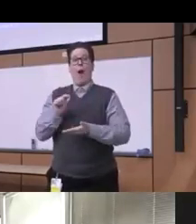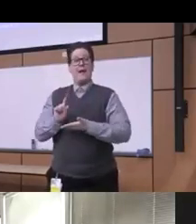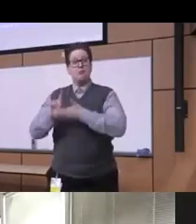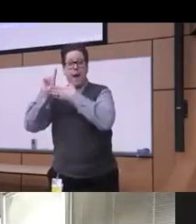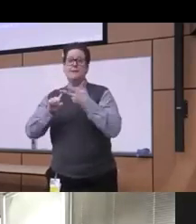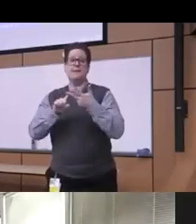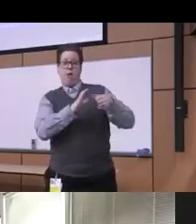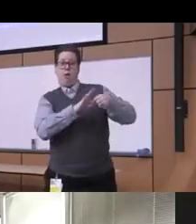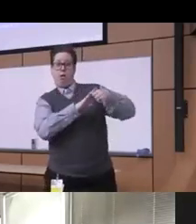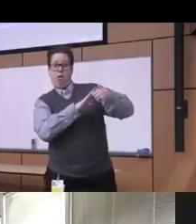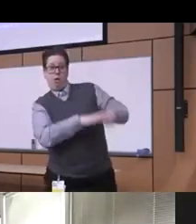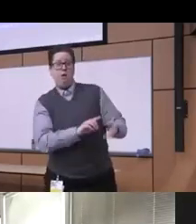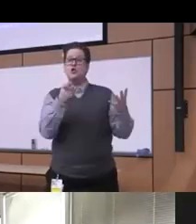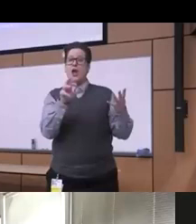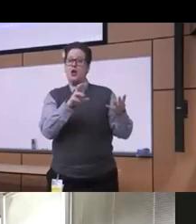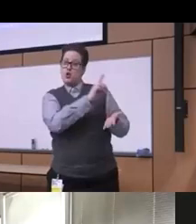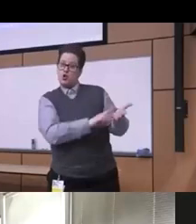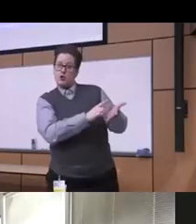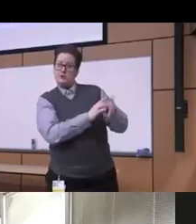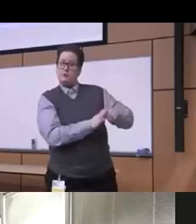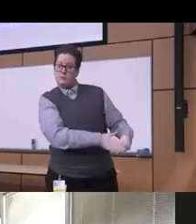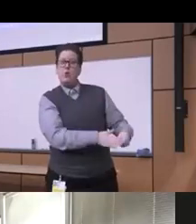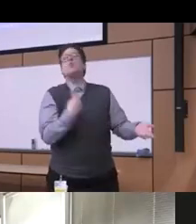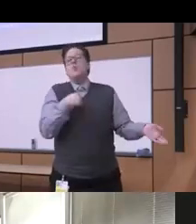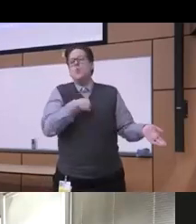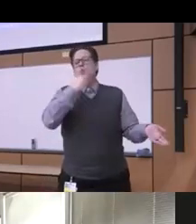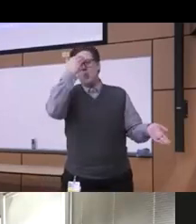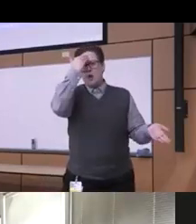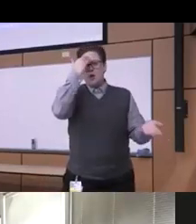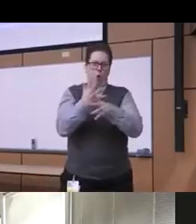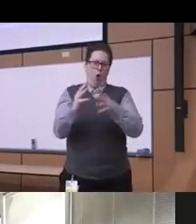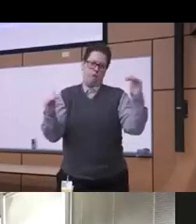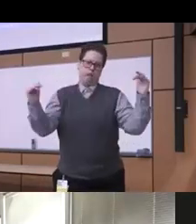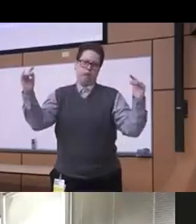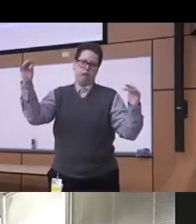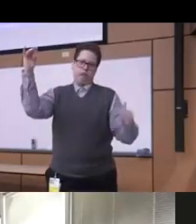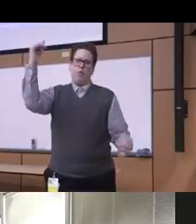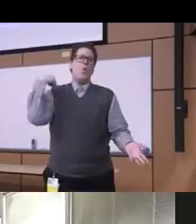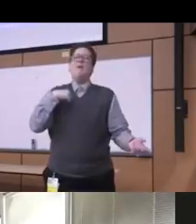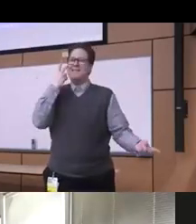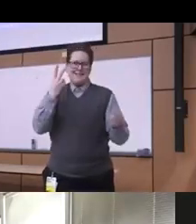discriminations we know very well that it and we've seen it we've experience it whether in